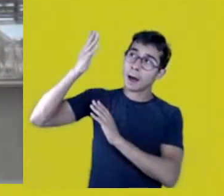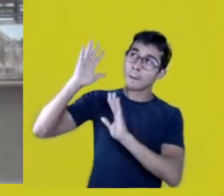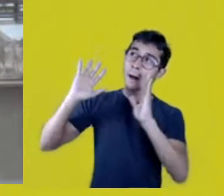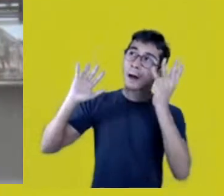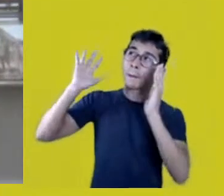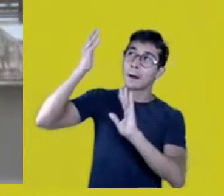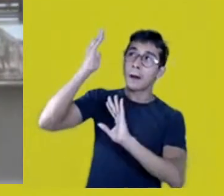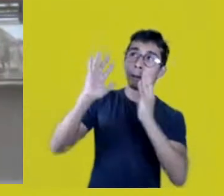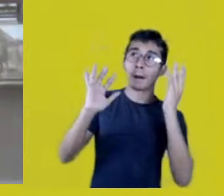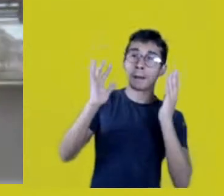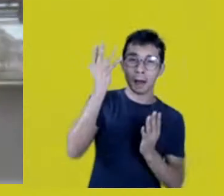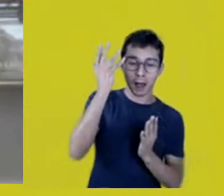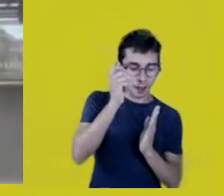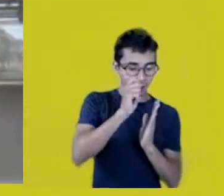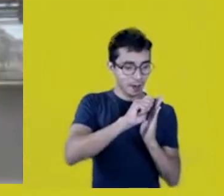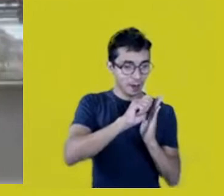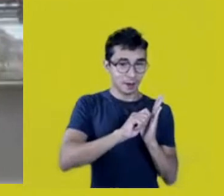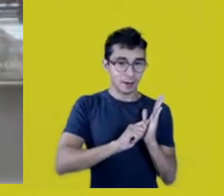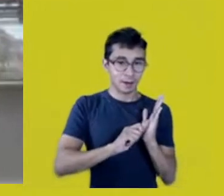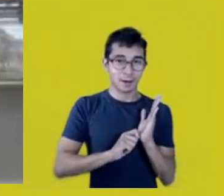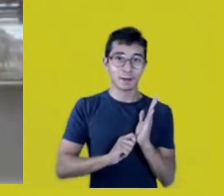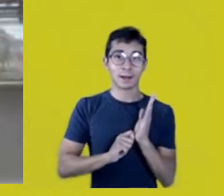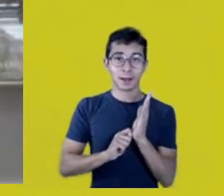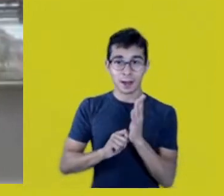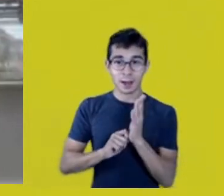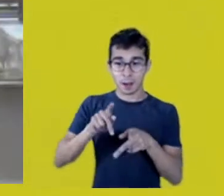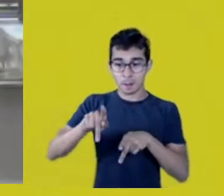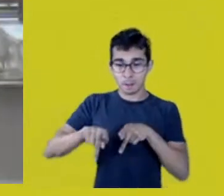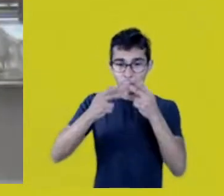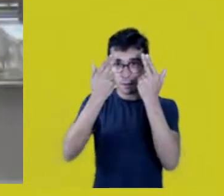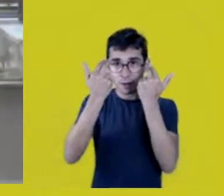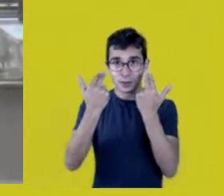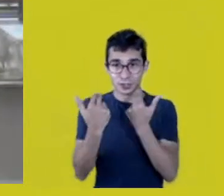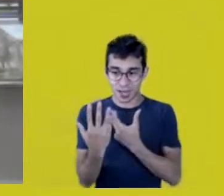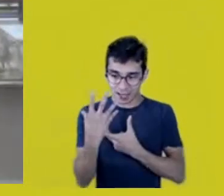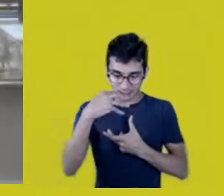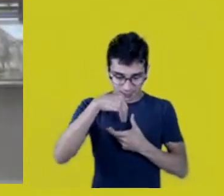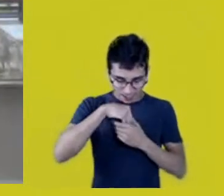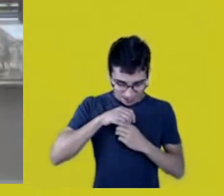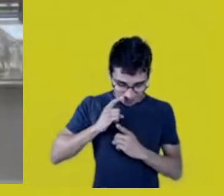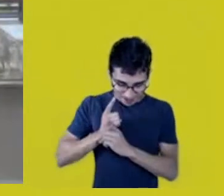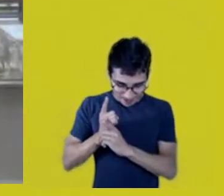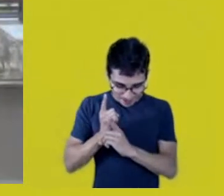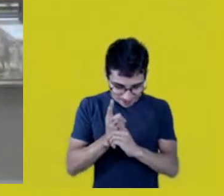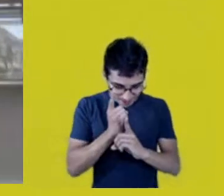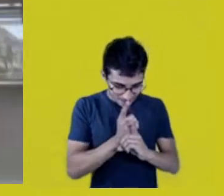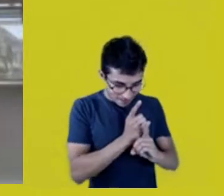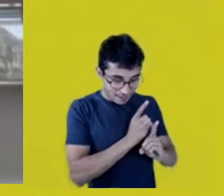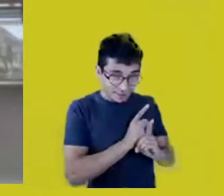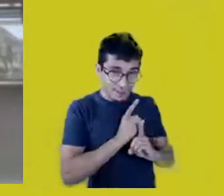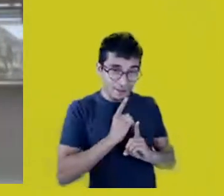I found strength in me I found Mura in me